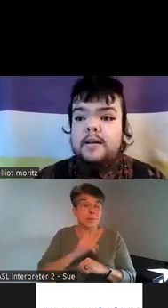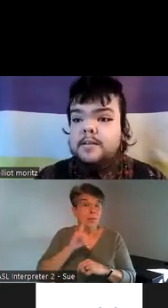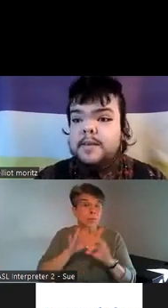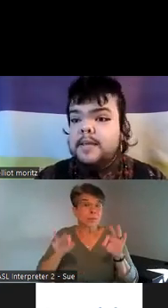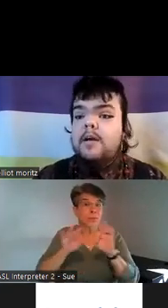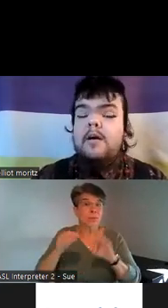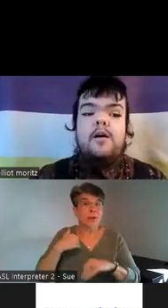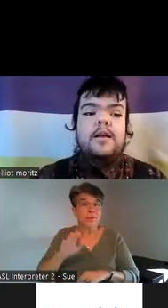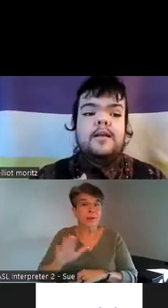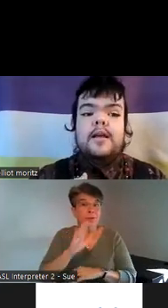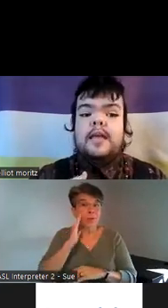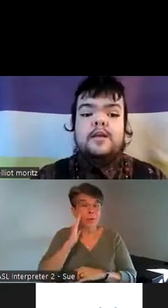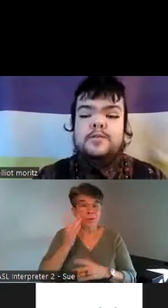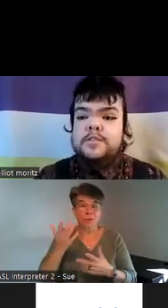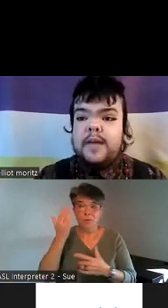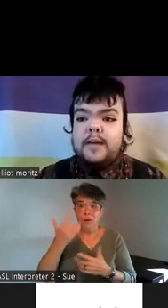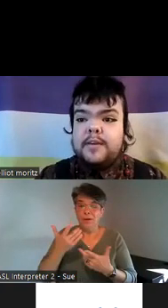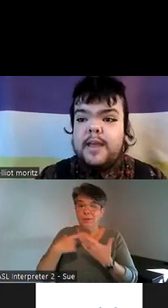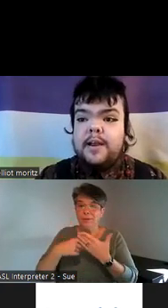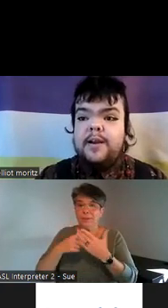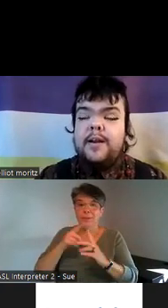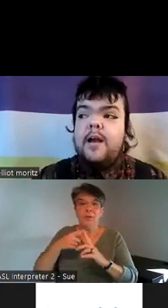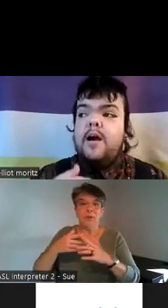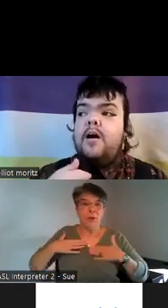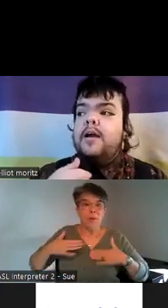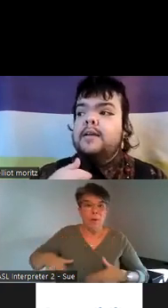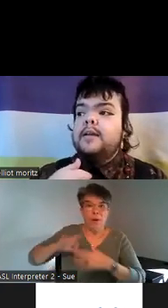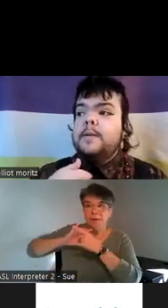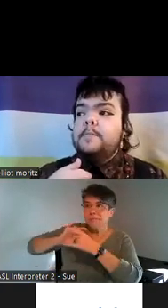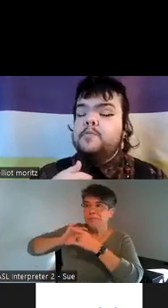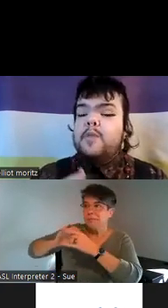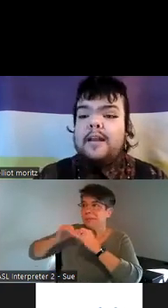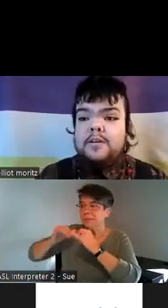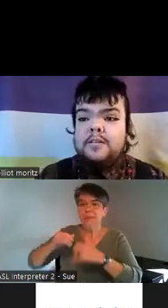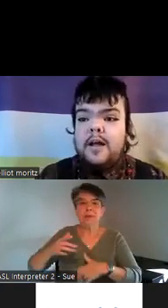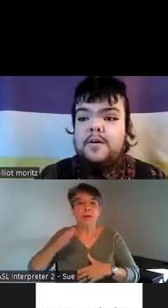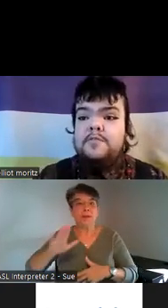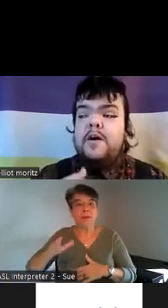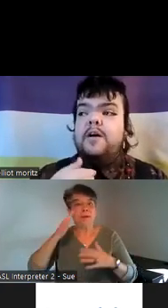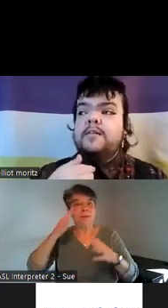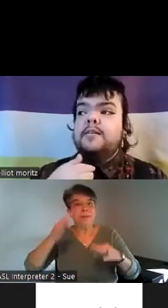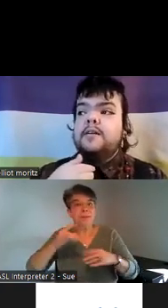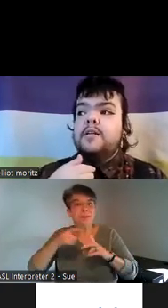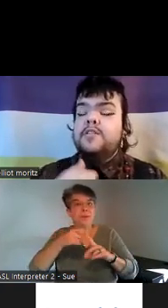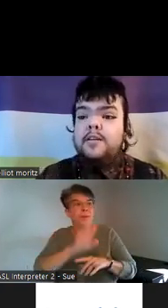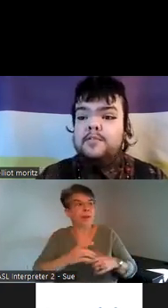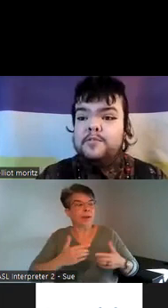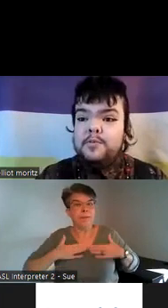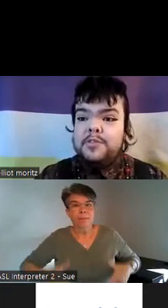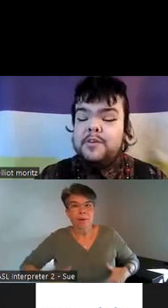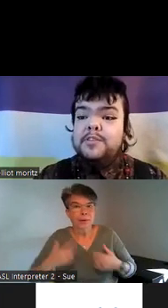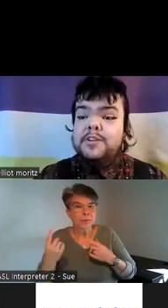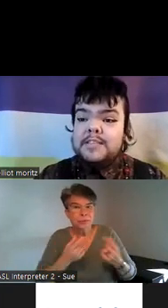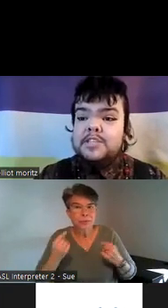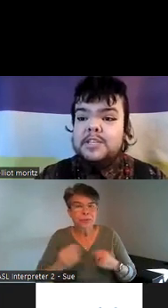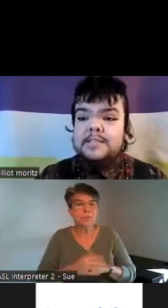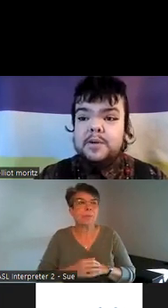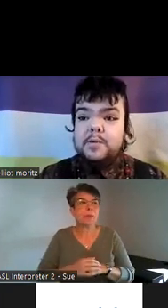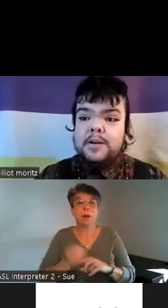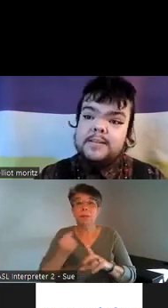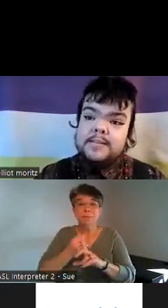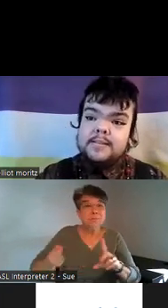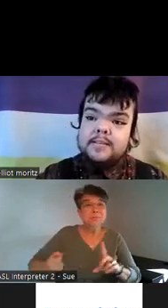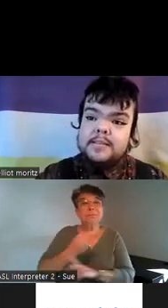autonomy on inclusive Health Care on radical love on a lot of the teachings that queerness